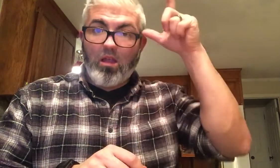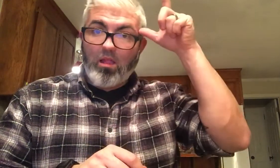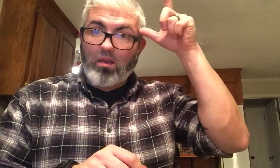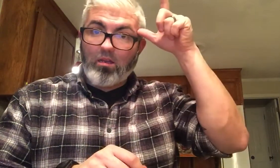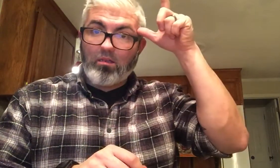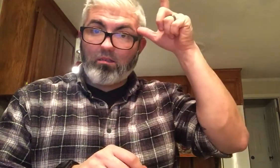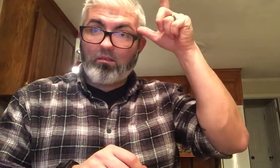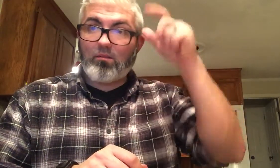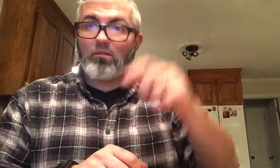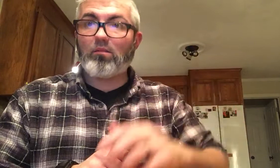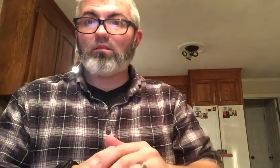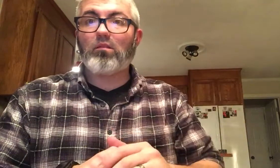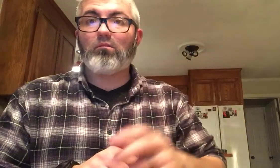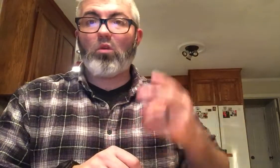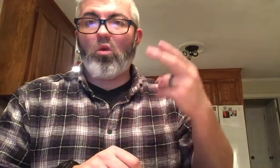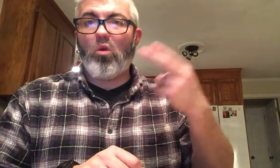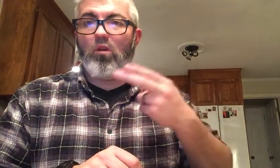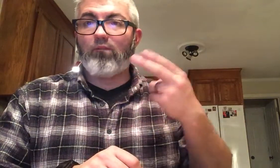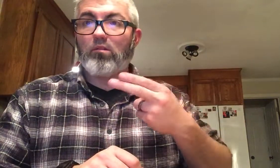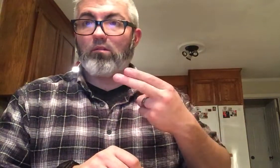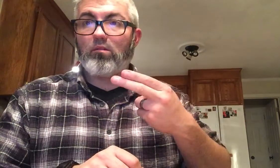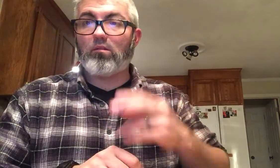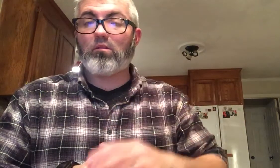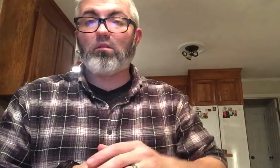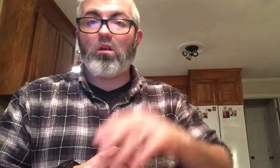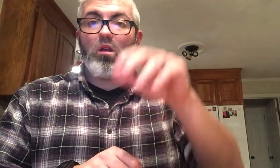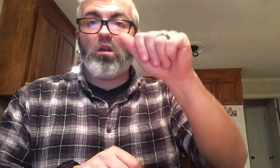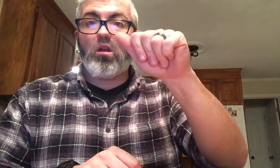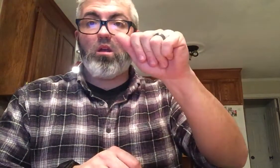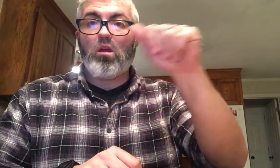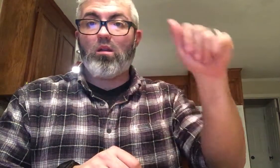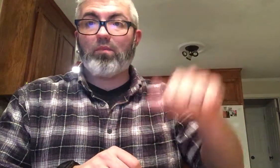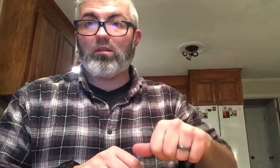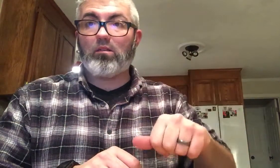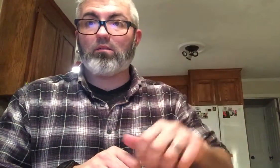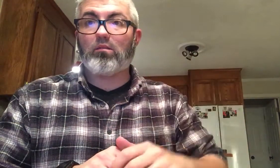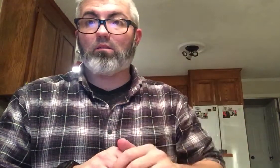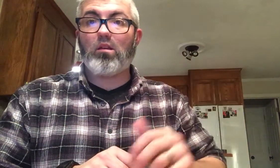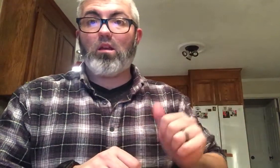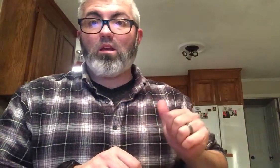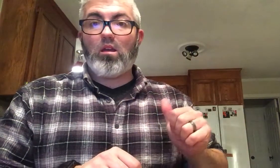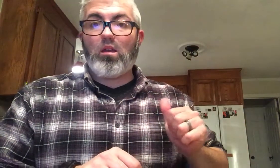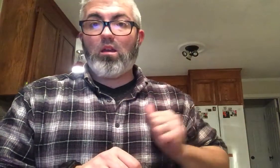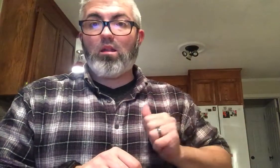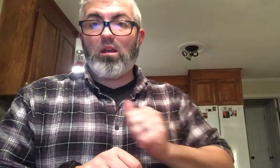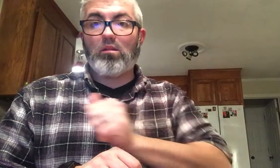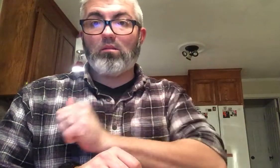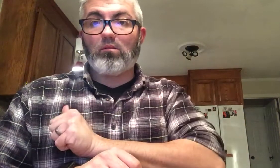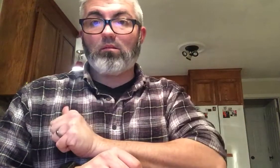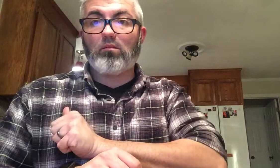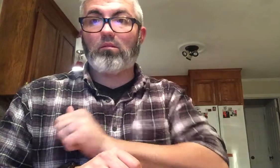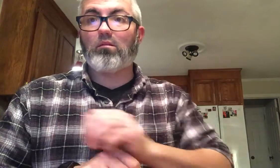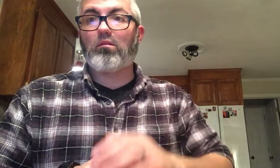LINCOLN HARTFORD ALBANY ATLANTA